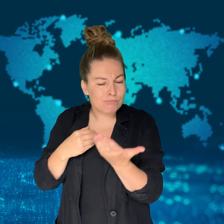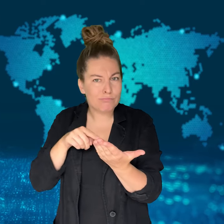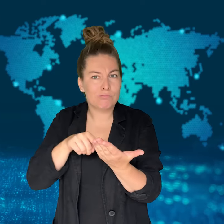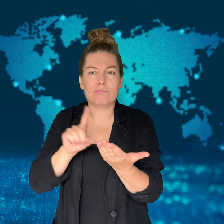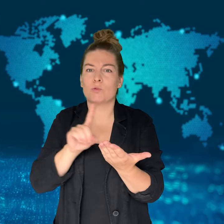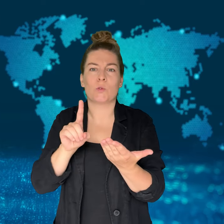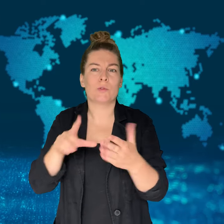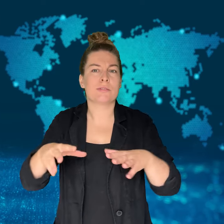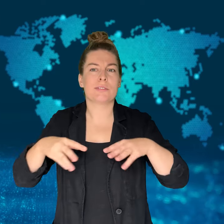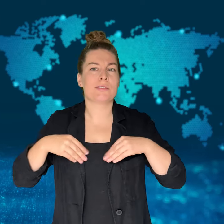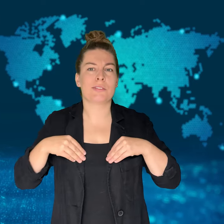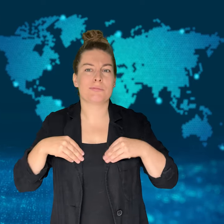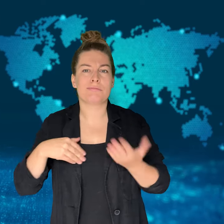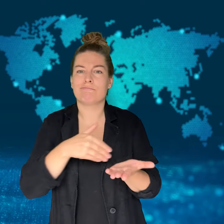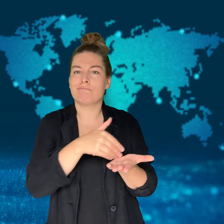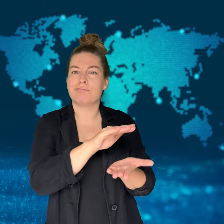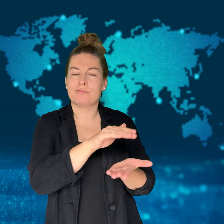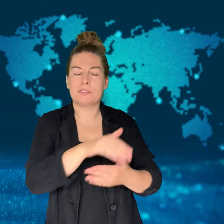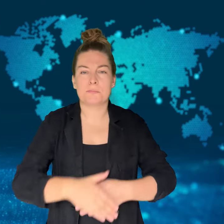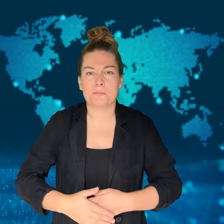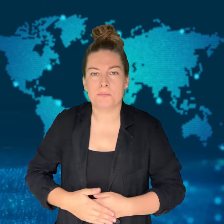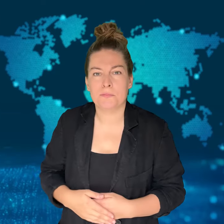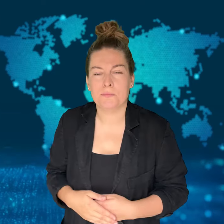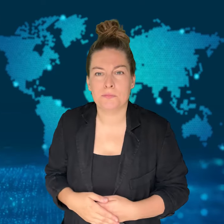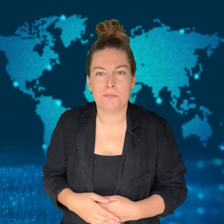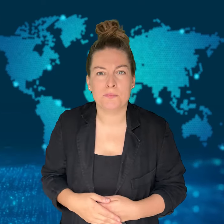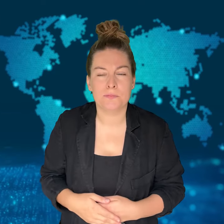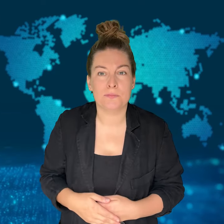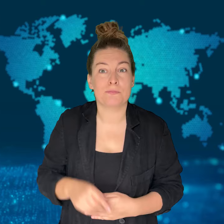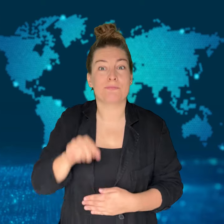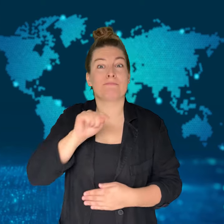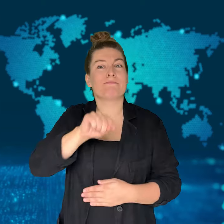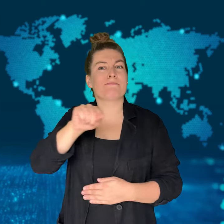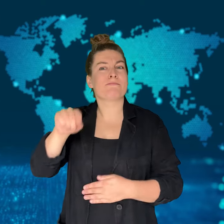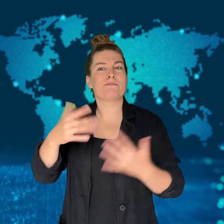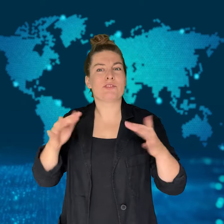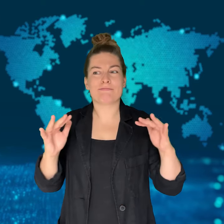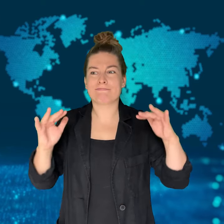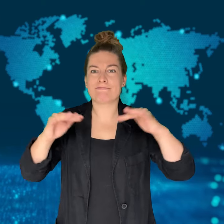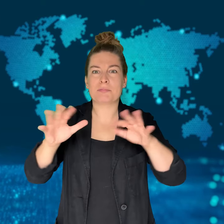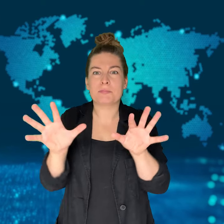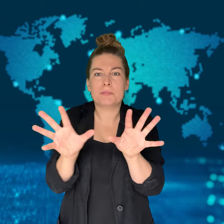nor what we agreed on."